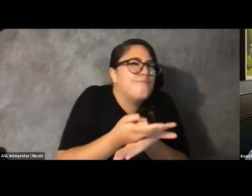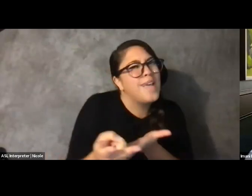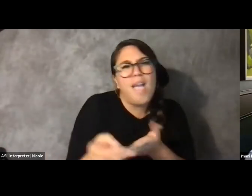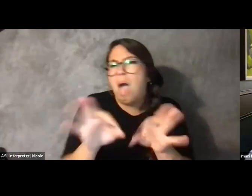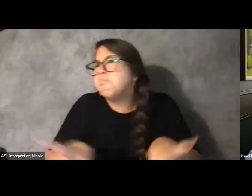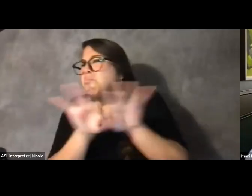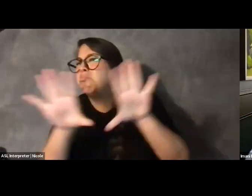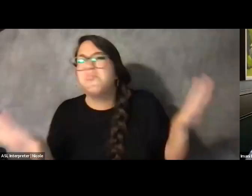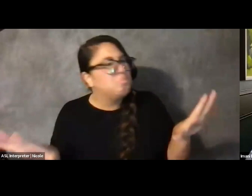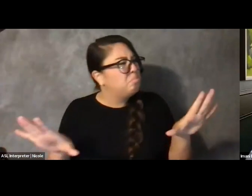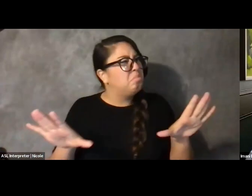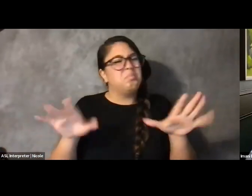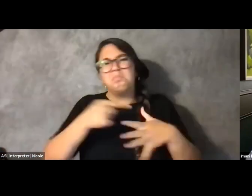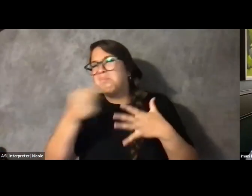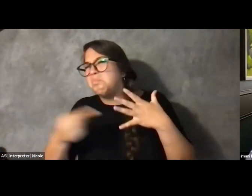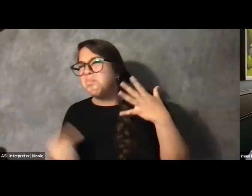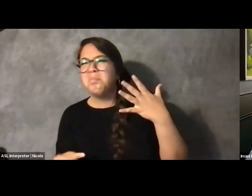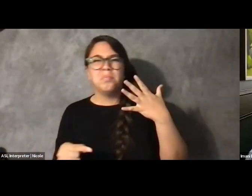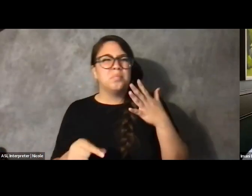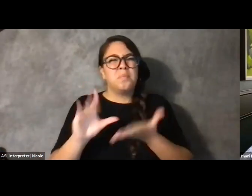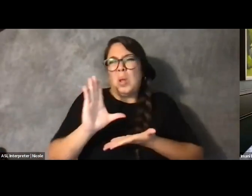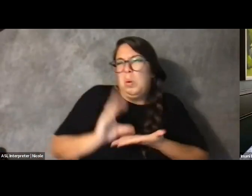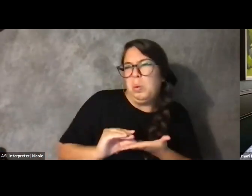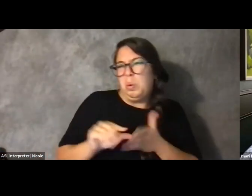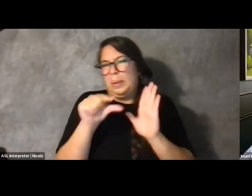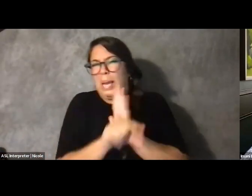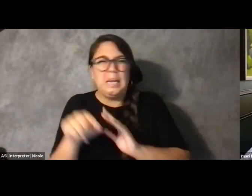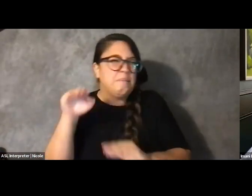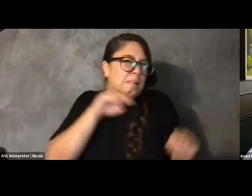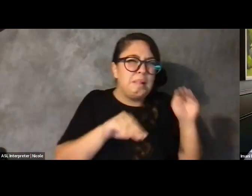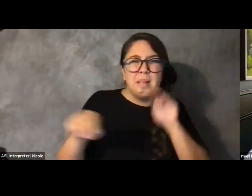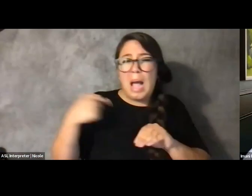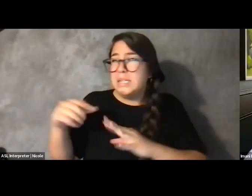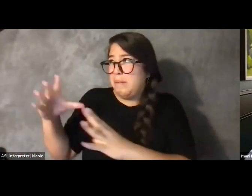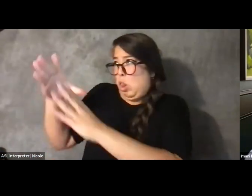I'm not these lies that I've been taught to think about myself.